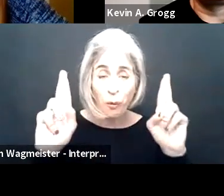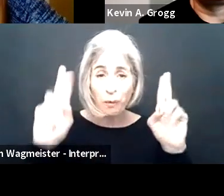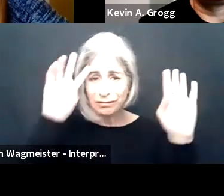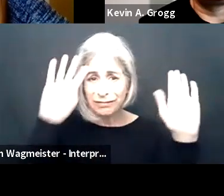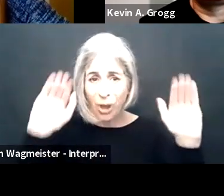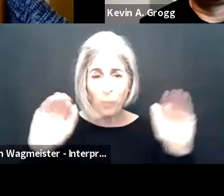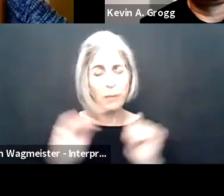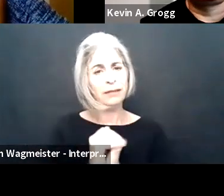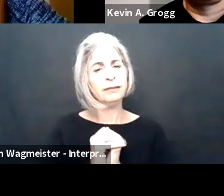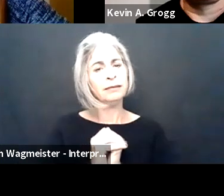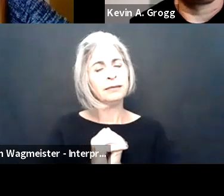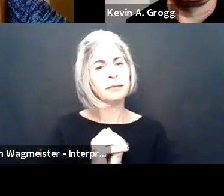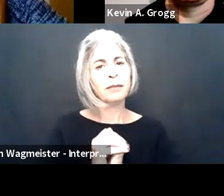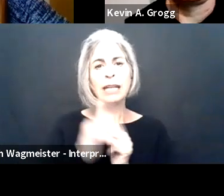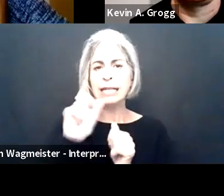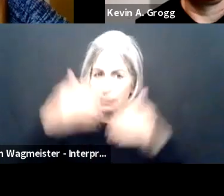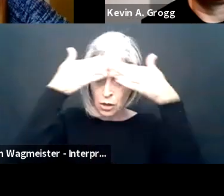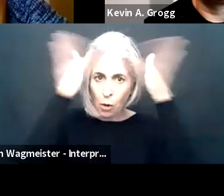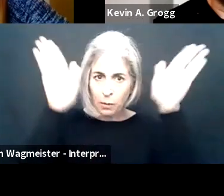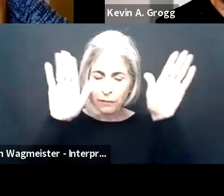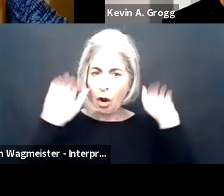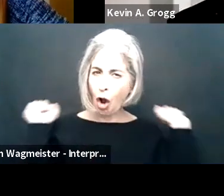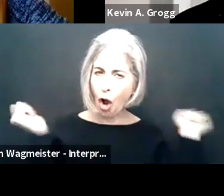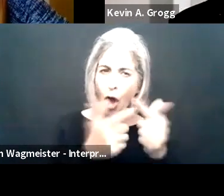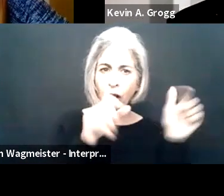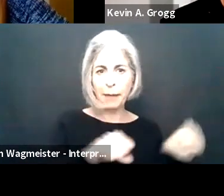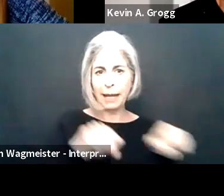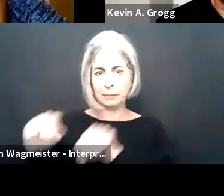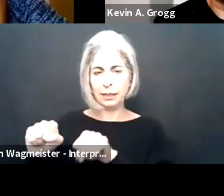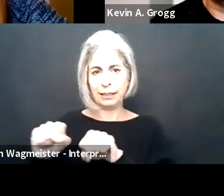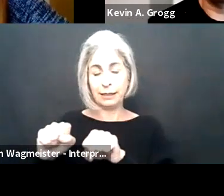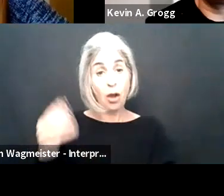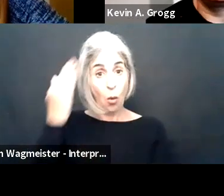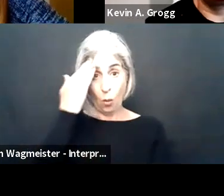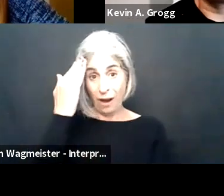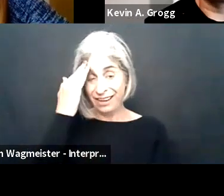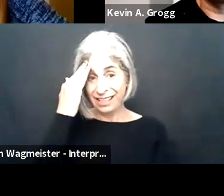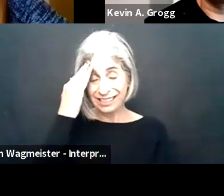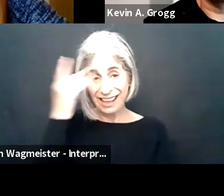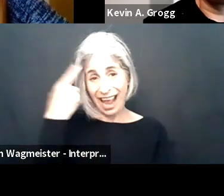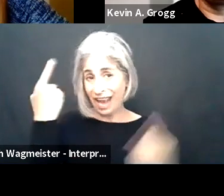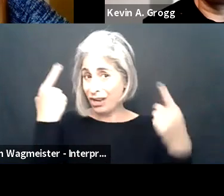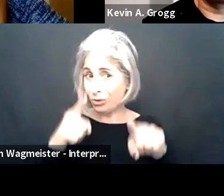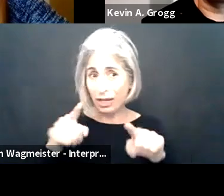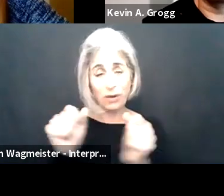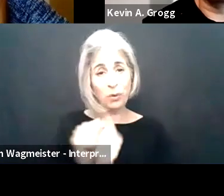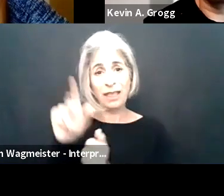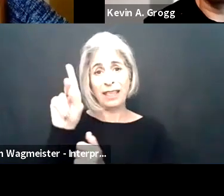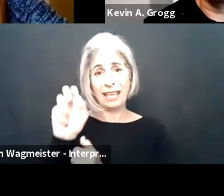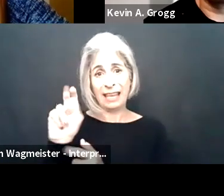into this and hopefully it's coming to an end soon, but, you know, we have to be open to possibilities possibilities